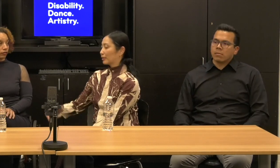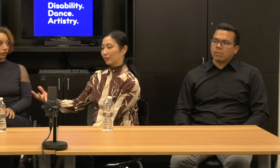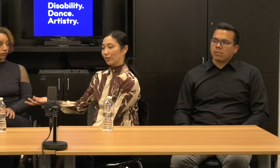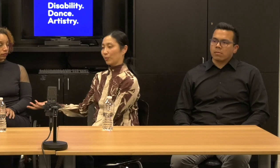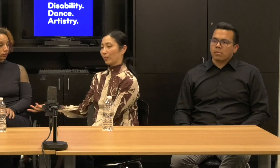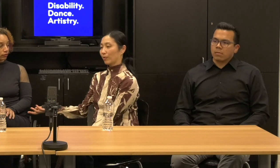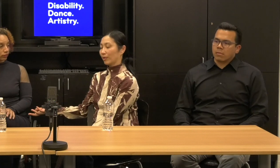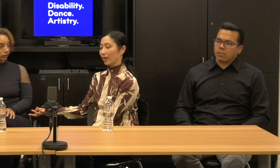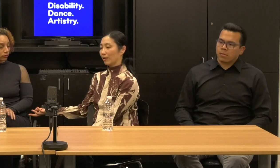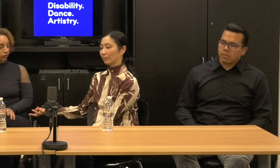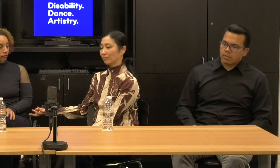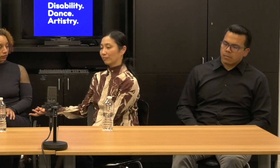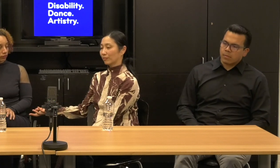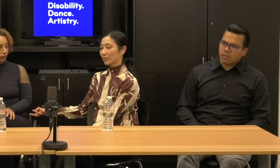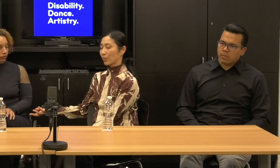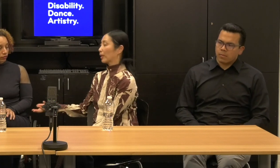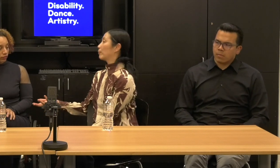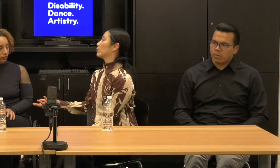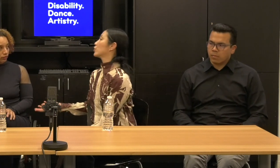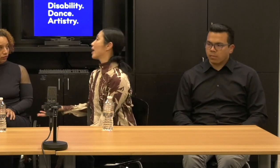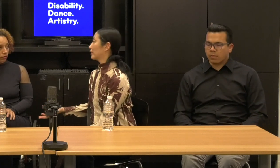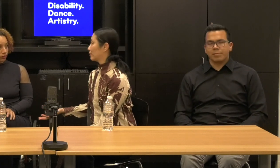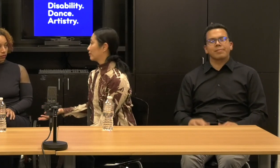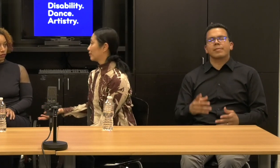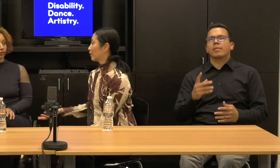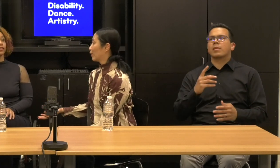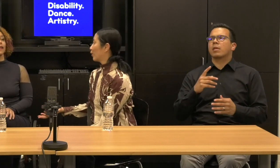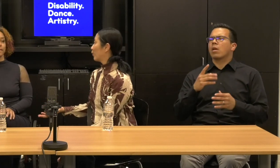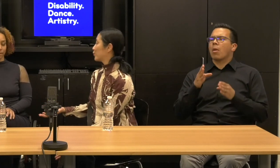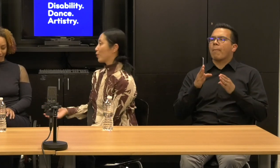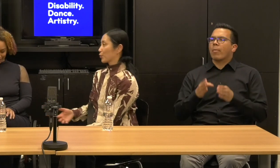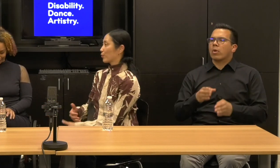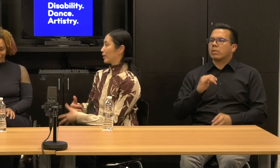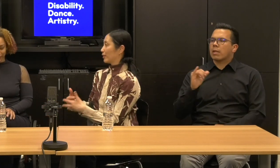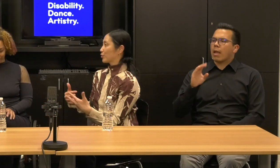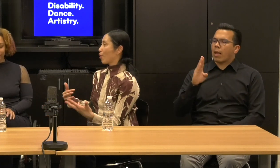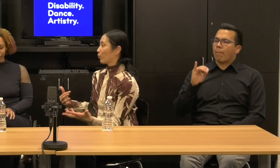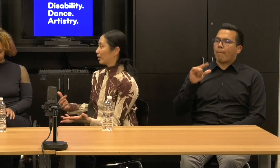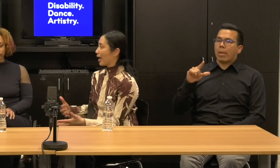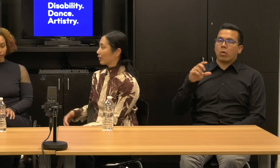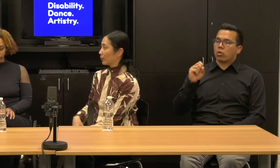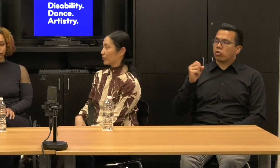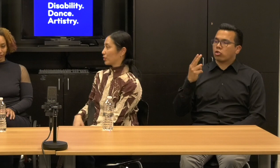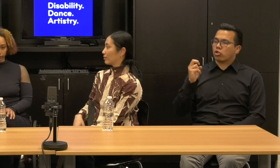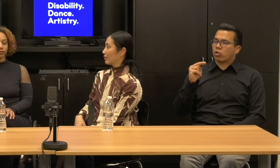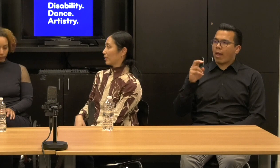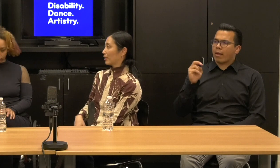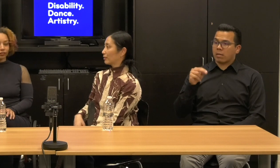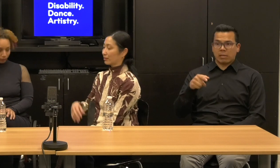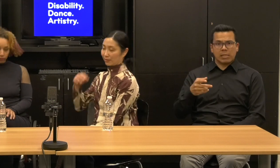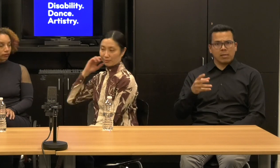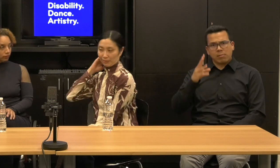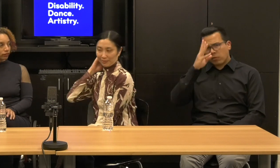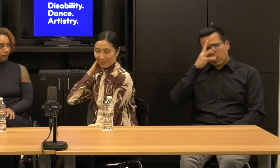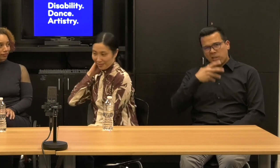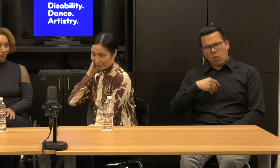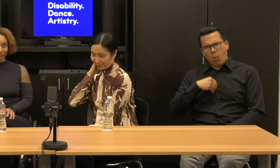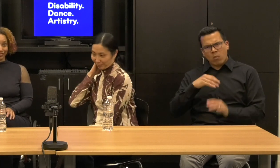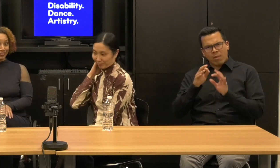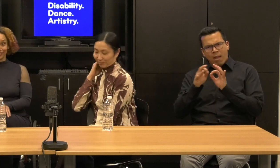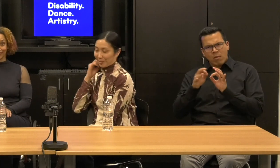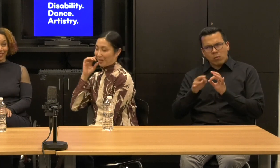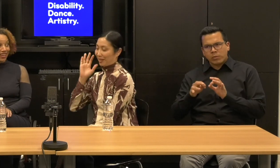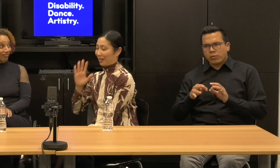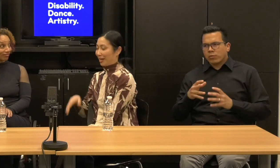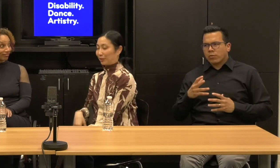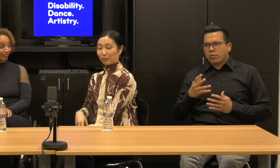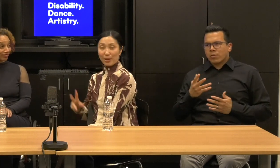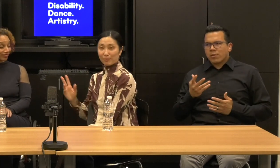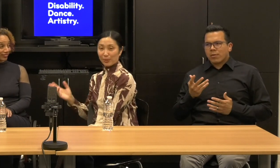And like, you know, someone like Bill Shannon was also creating his own language and that